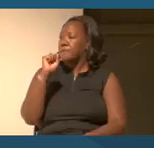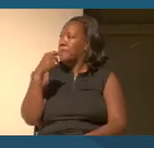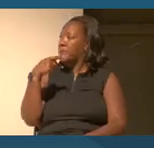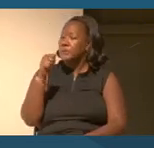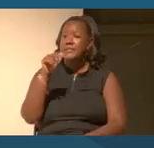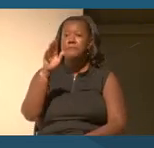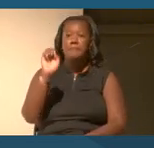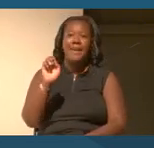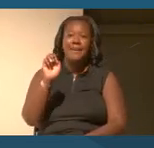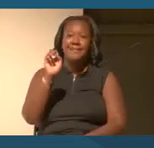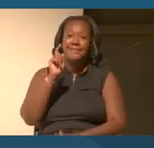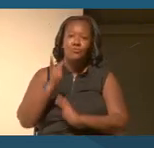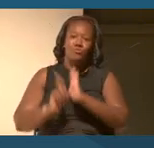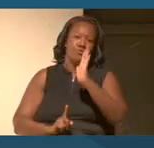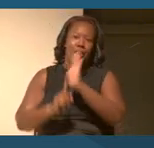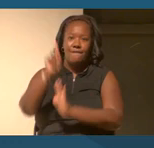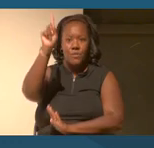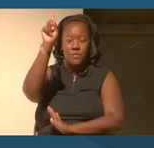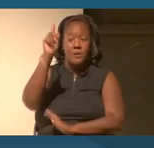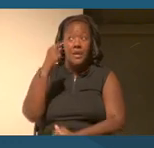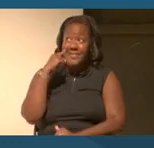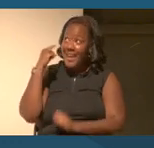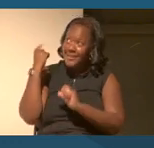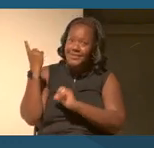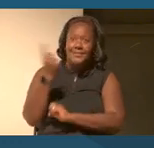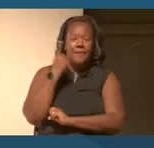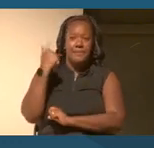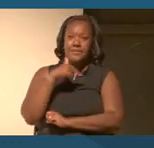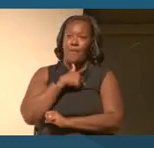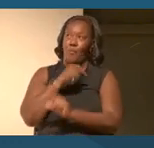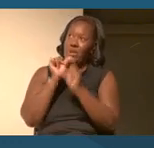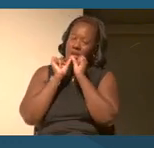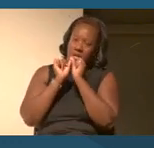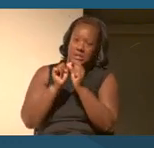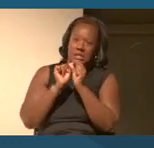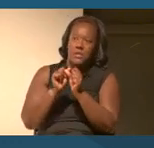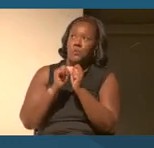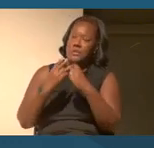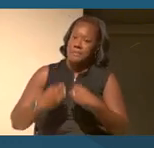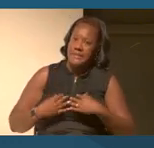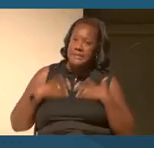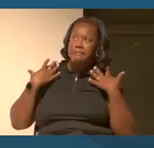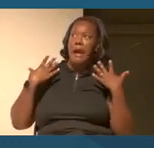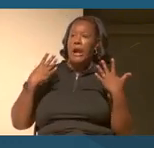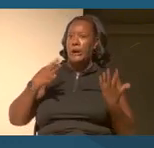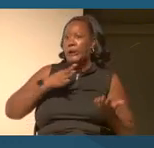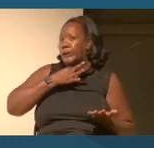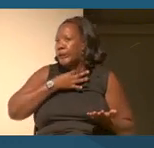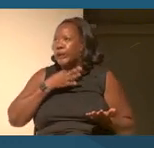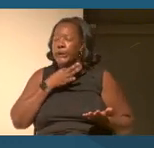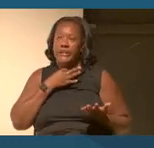Space travel is something that we continue to be inspired by, curious by, and also part